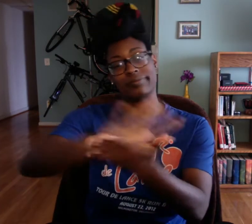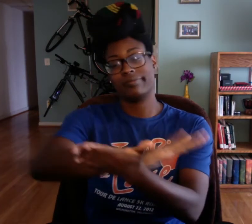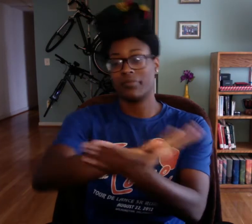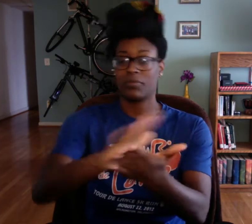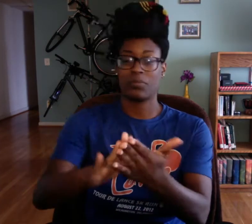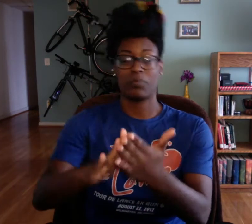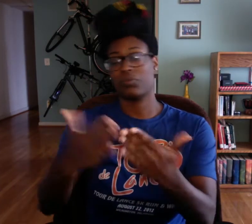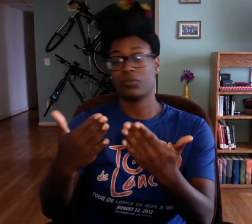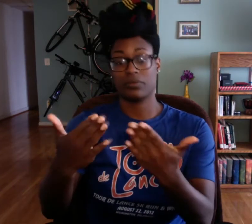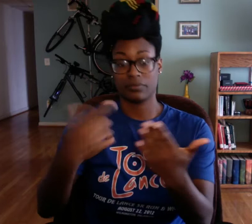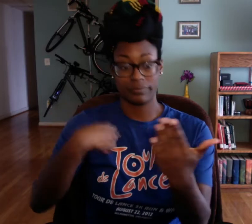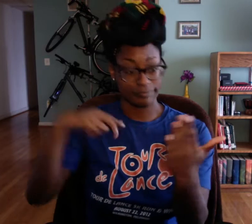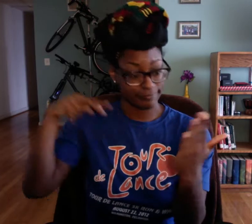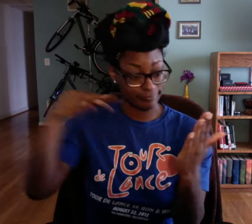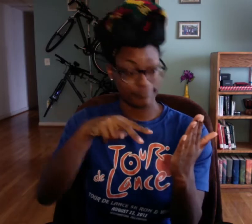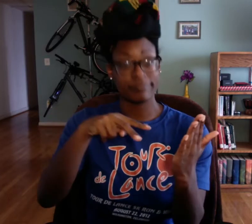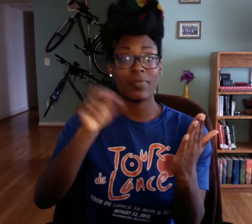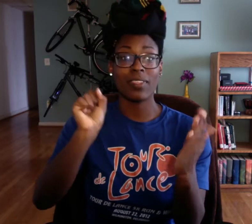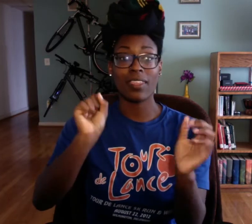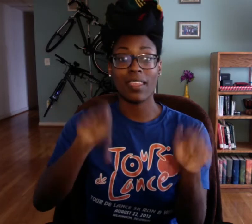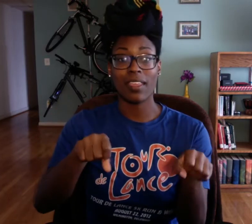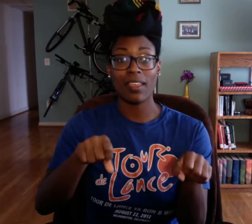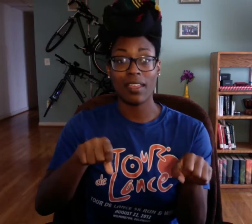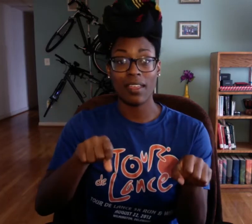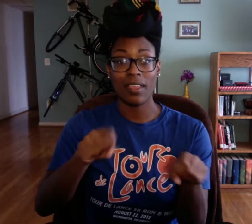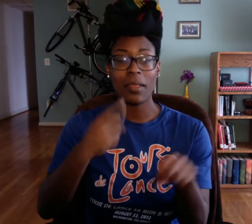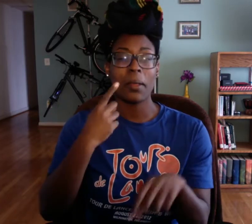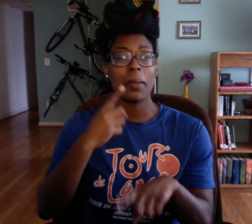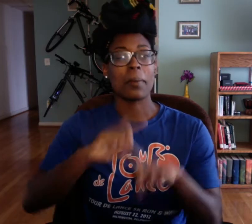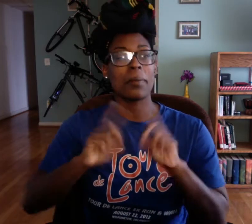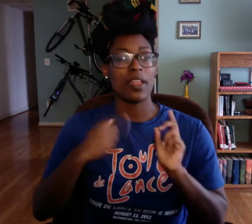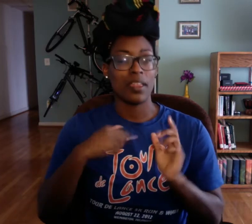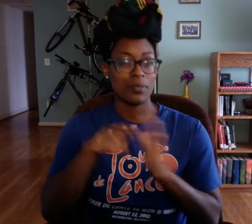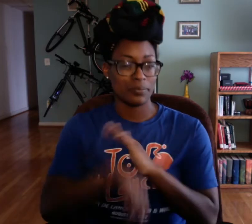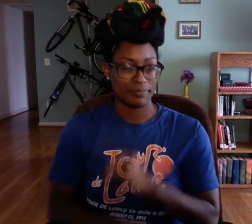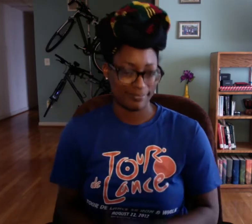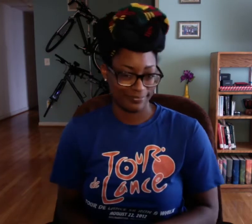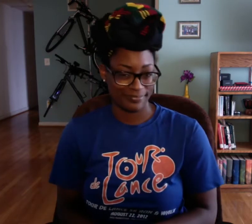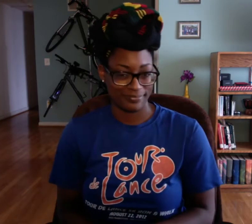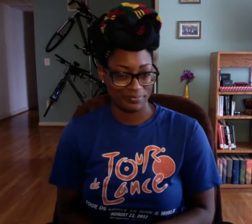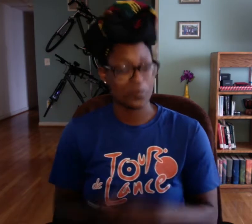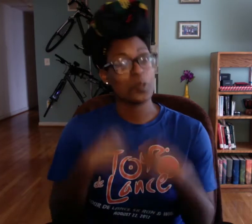An actual book that I can hold in my hand and look at. Buuut, I'm cheap.